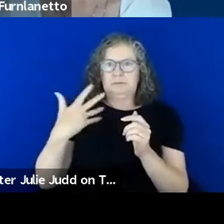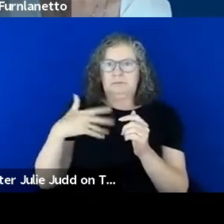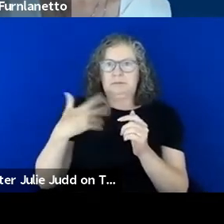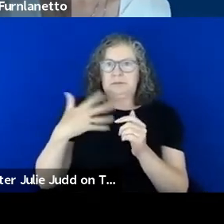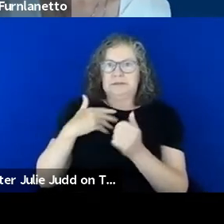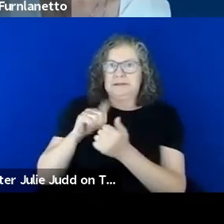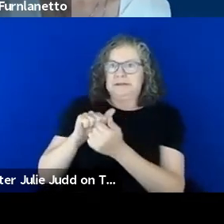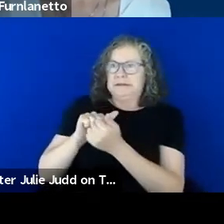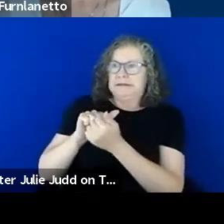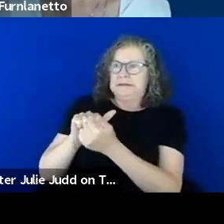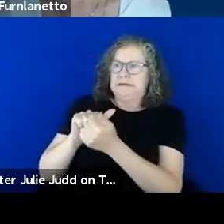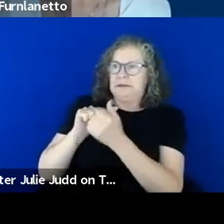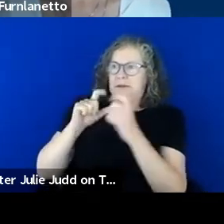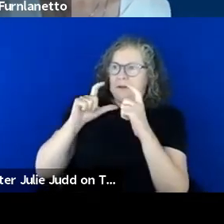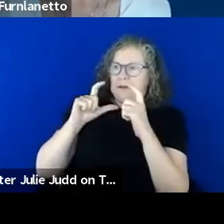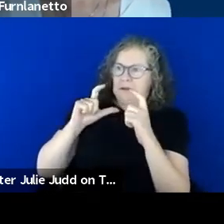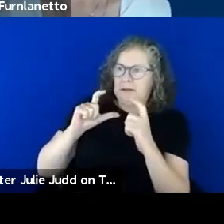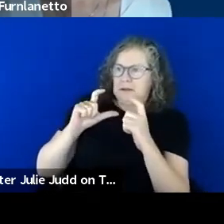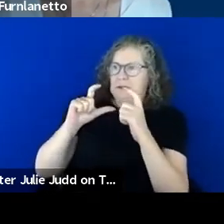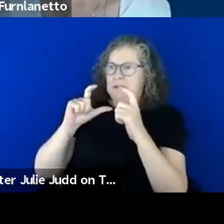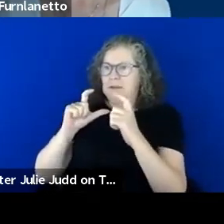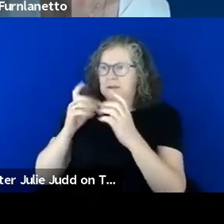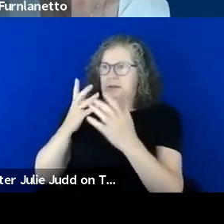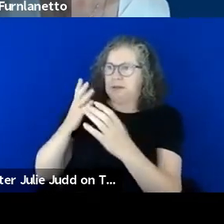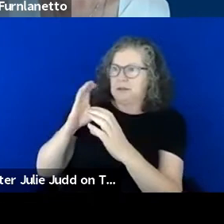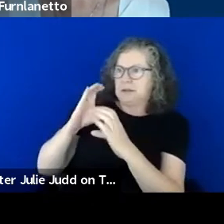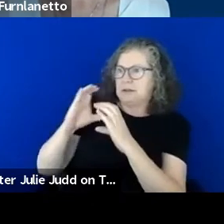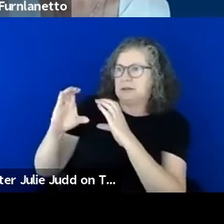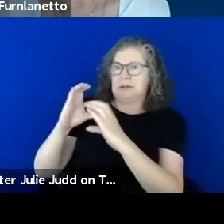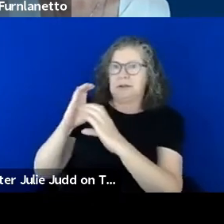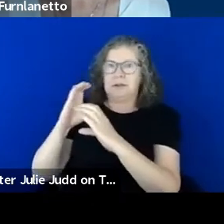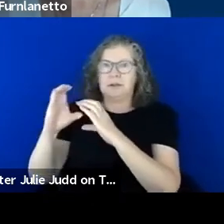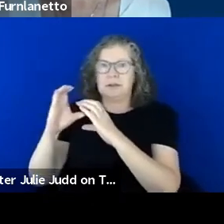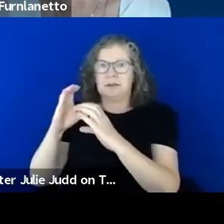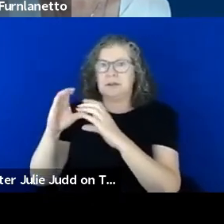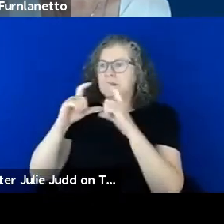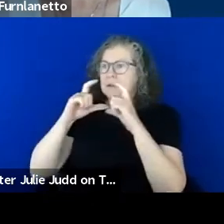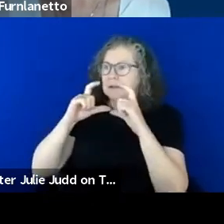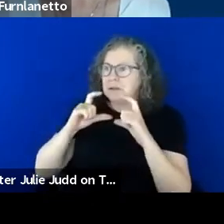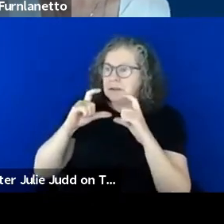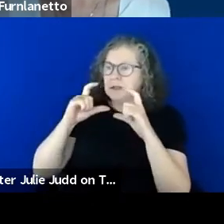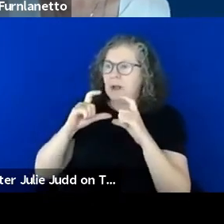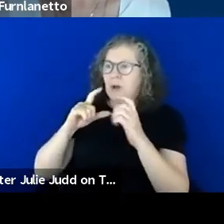of hearing people in terms of their access needs lowering masks and adapting the way in which they